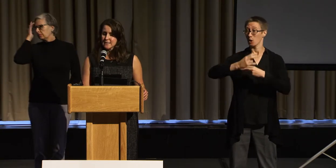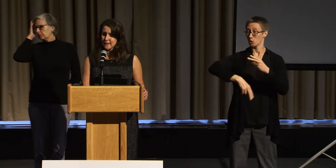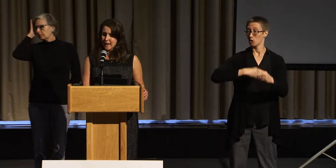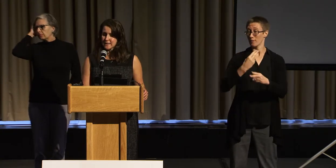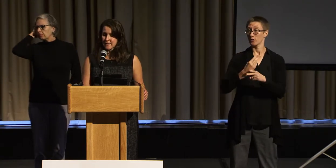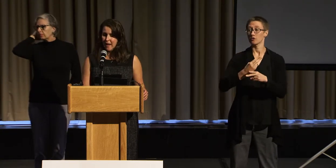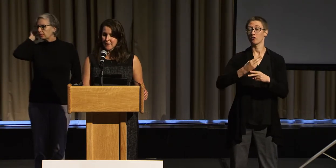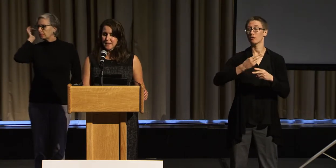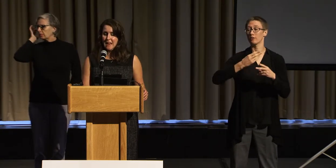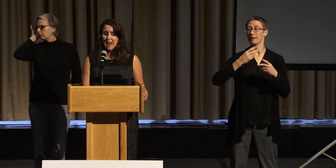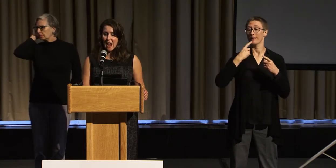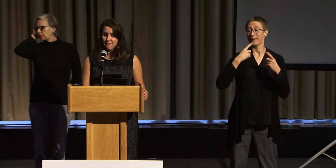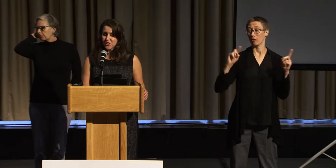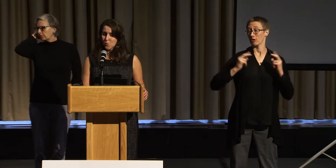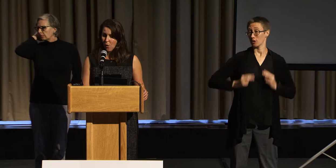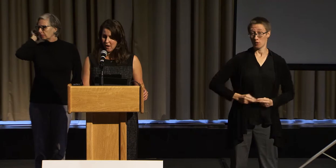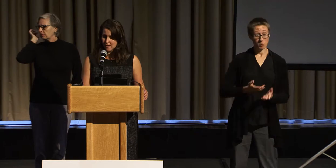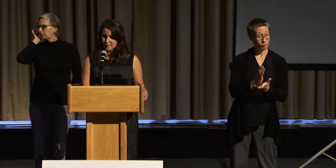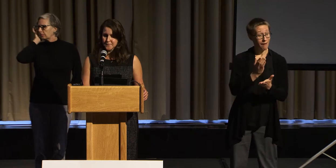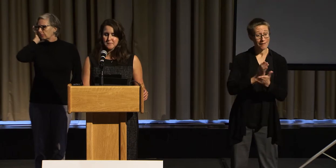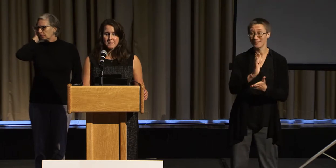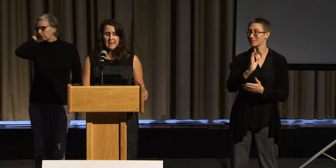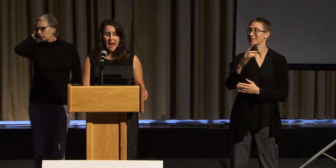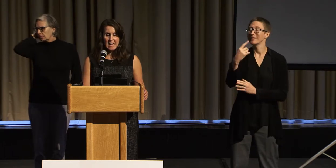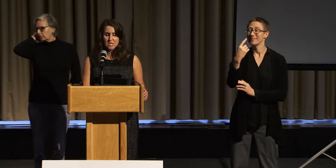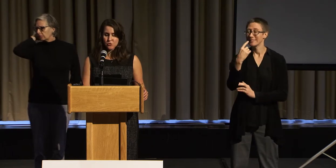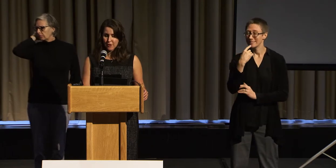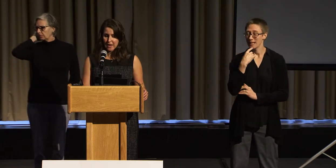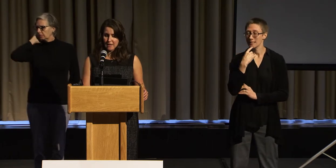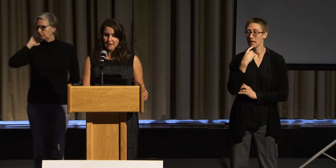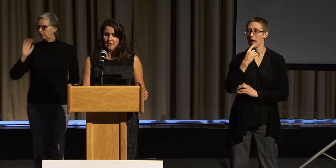says that "Everyone has the right